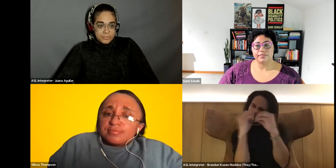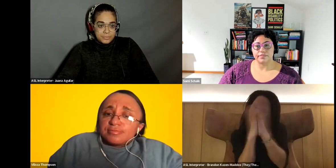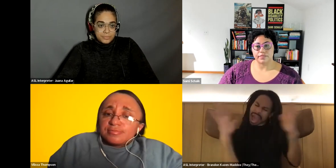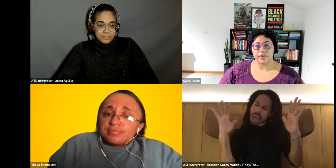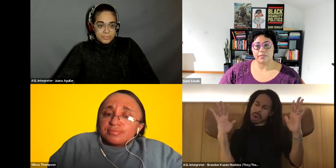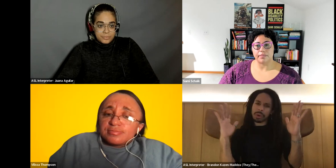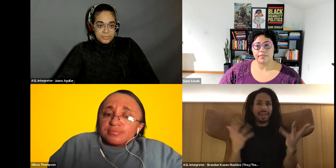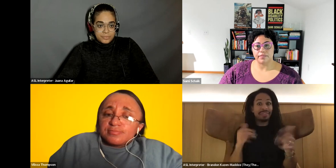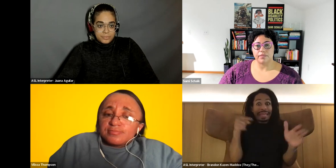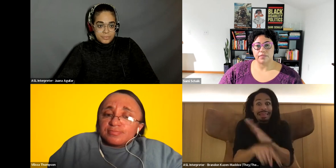No.